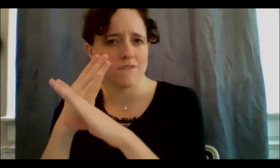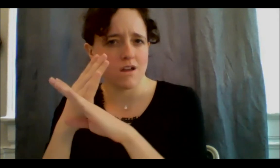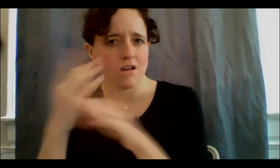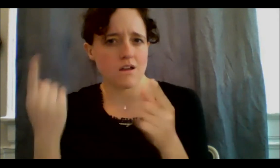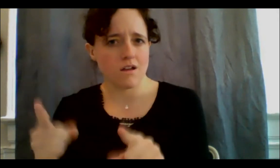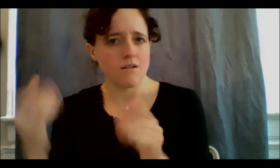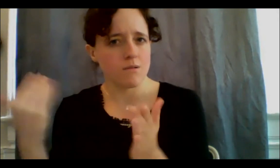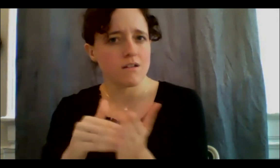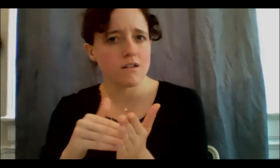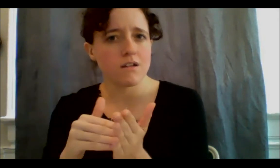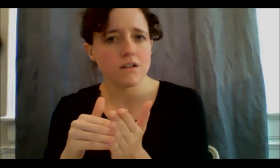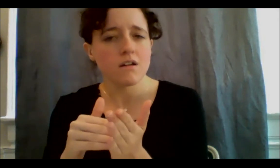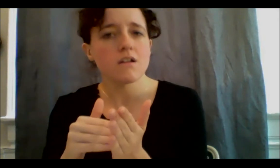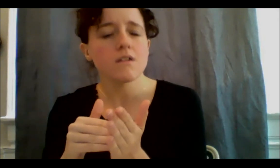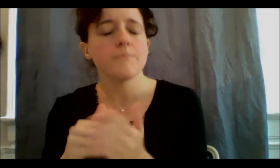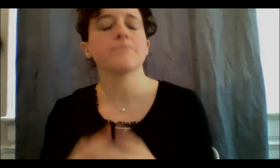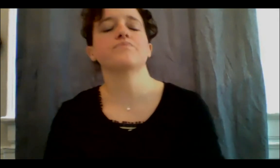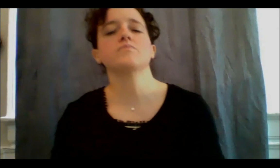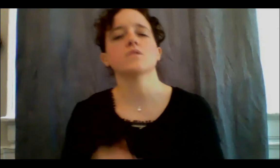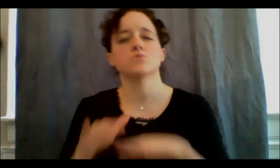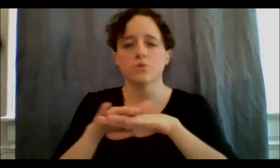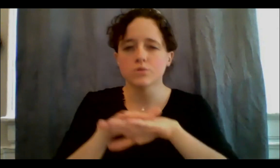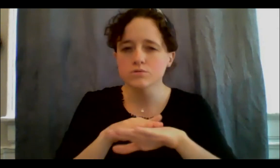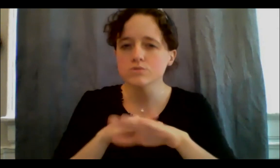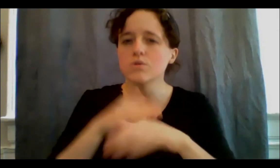of thinking about how many projects I should take on, how much work I should